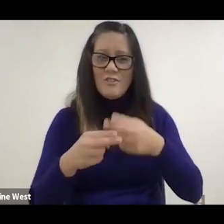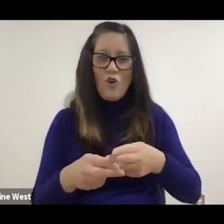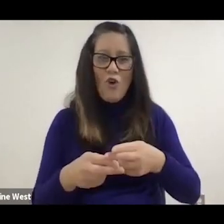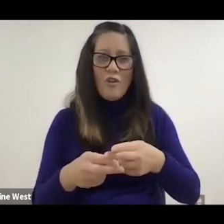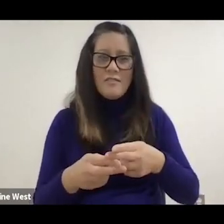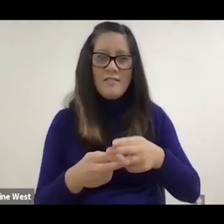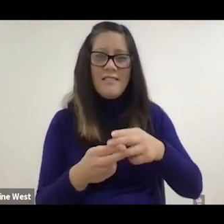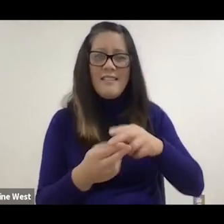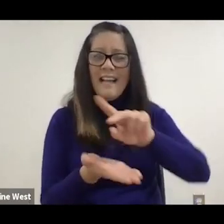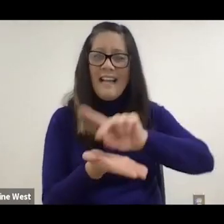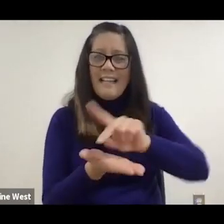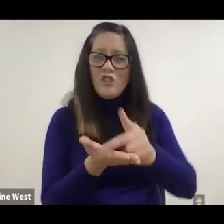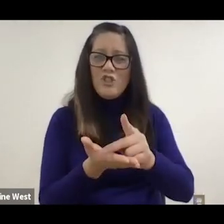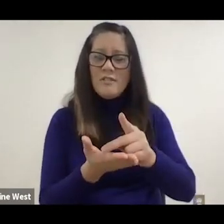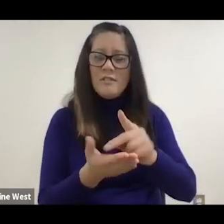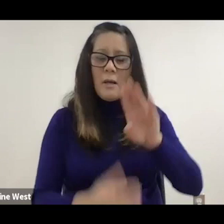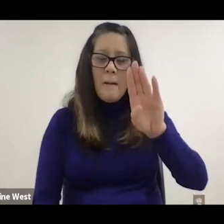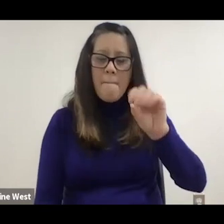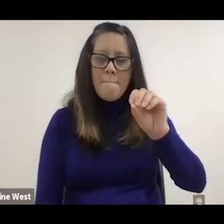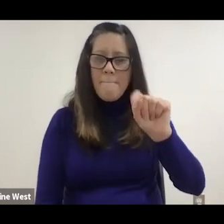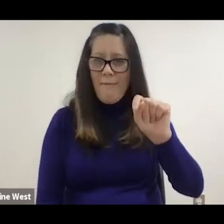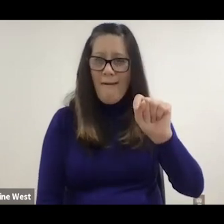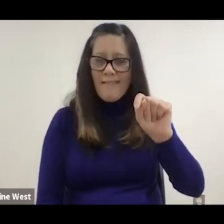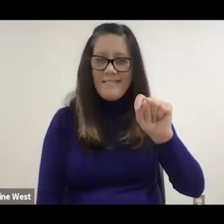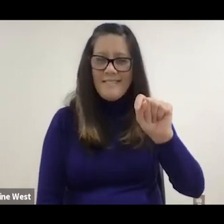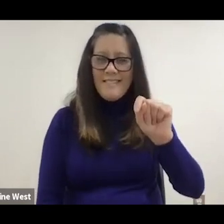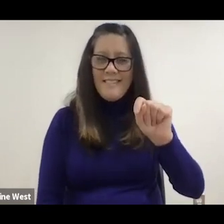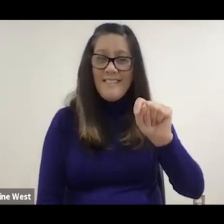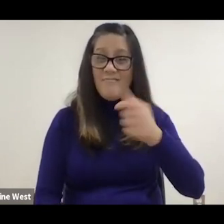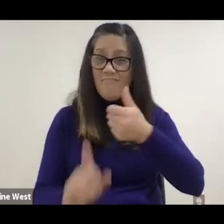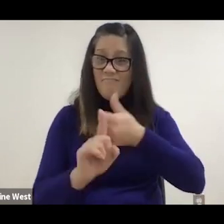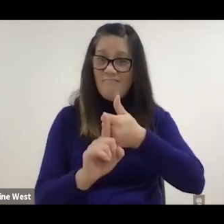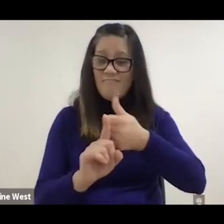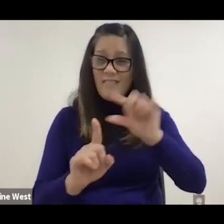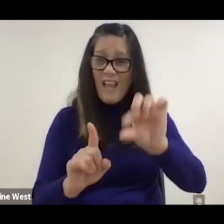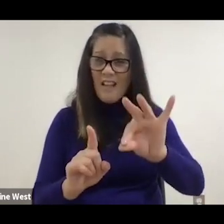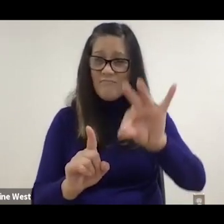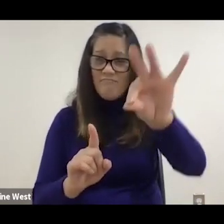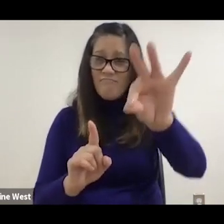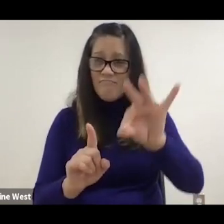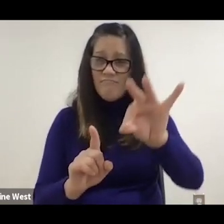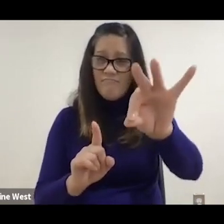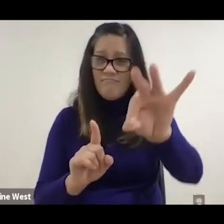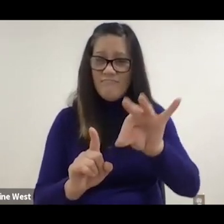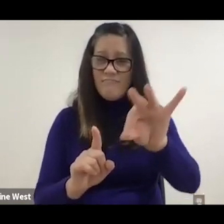called the KitchenBot. The KitchenBot can turn a faucet on and off.